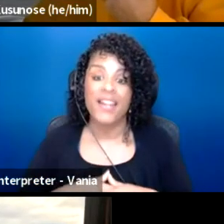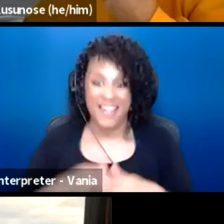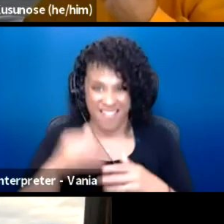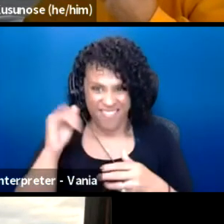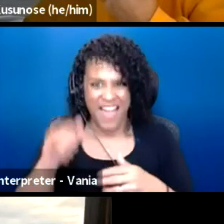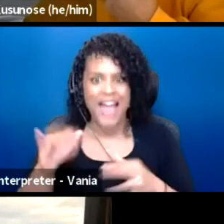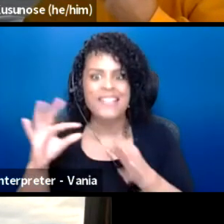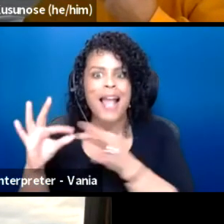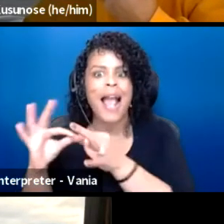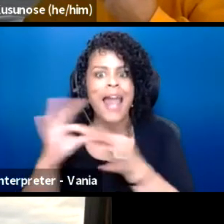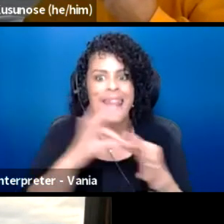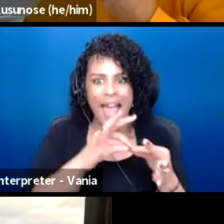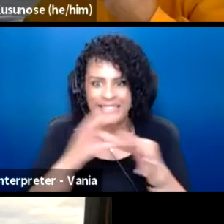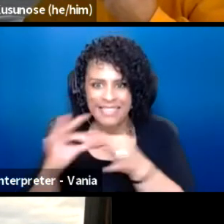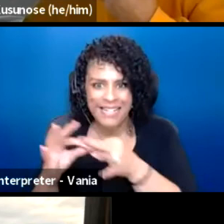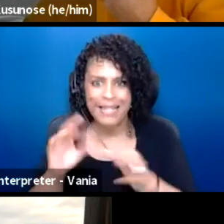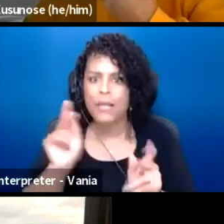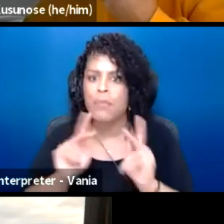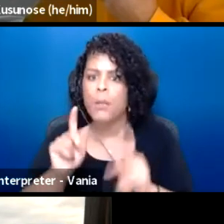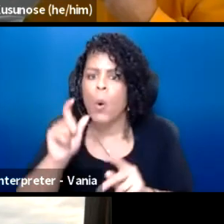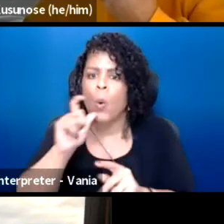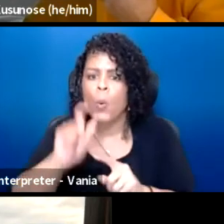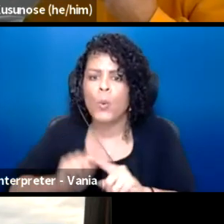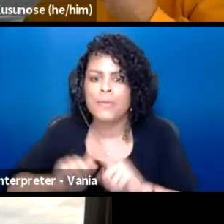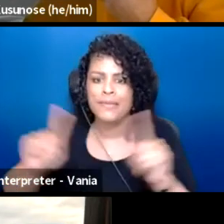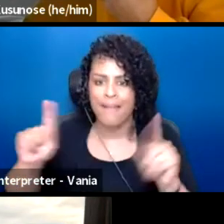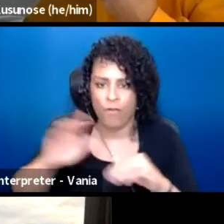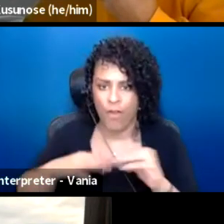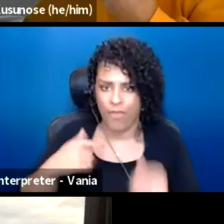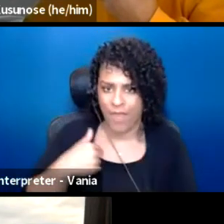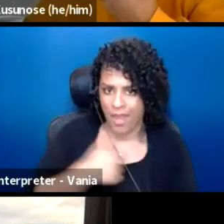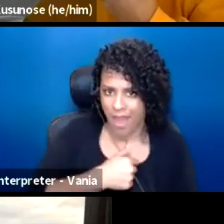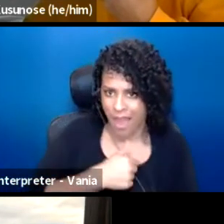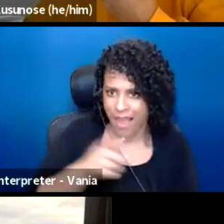who are different from us based upon values